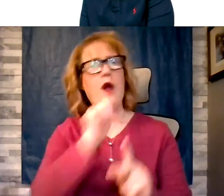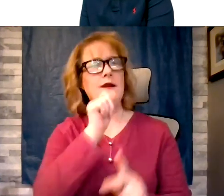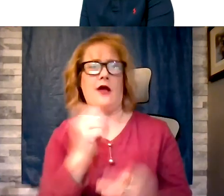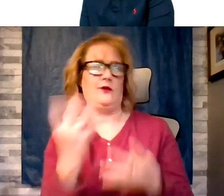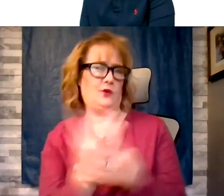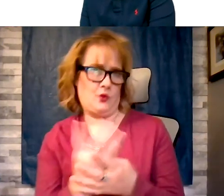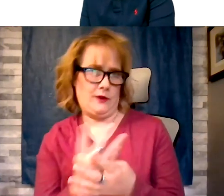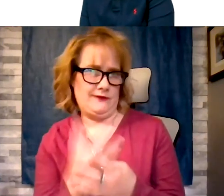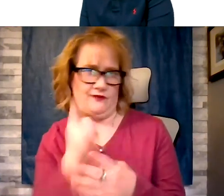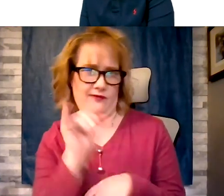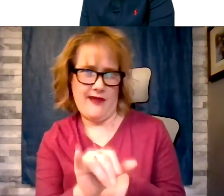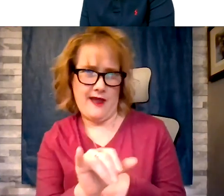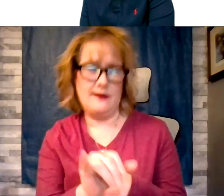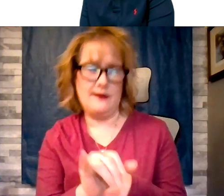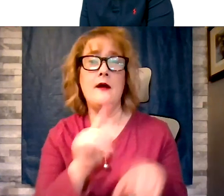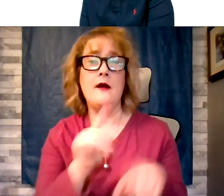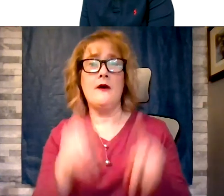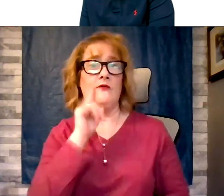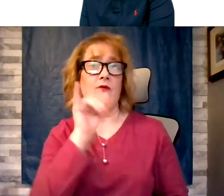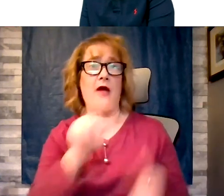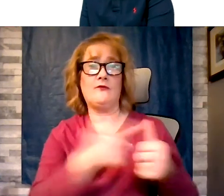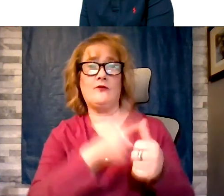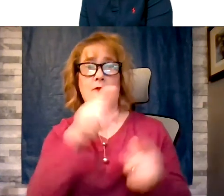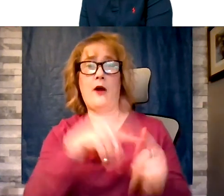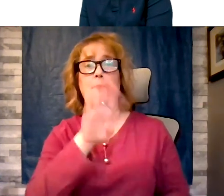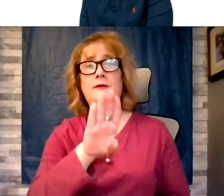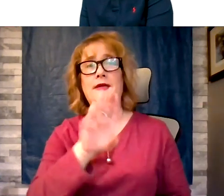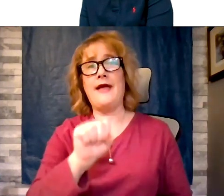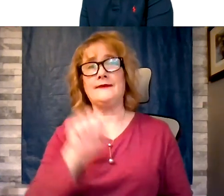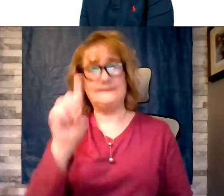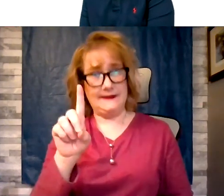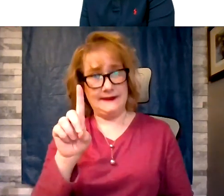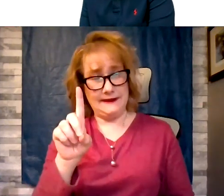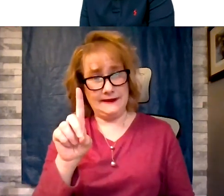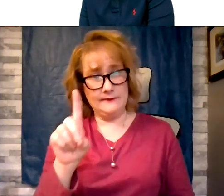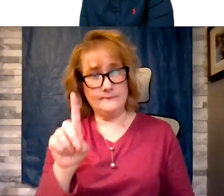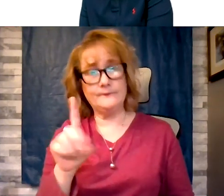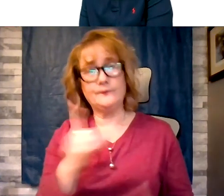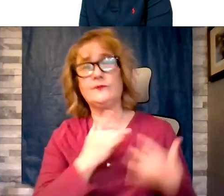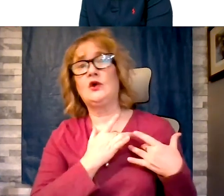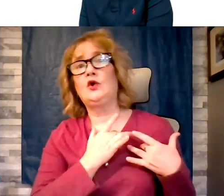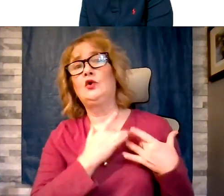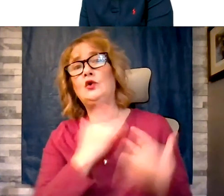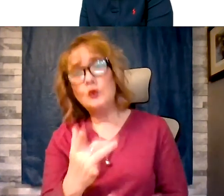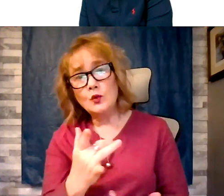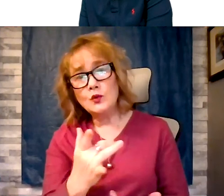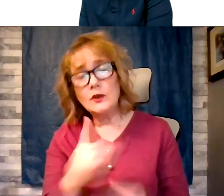first question, the VSD, usually when they repair that VSD, if